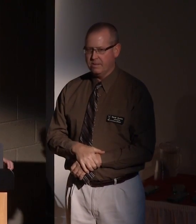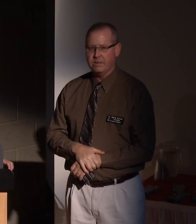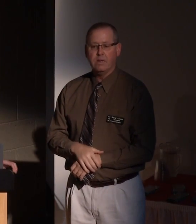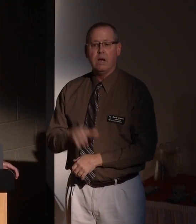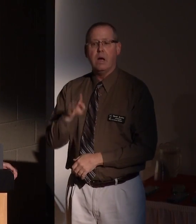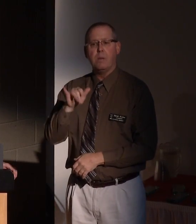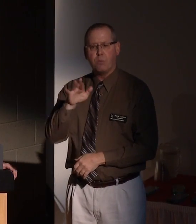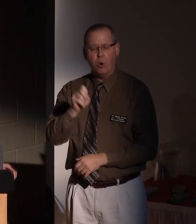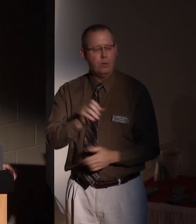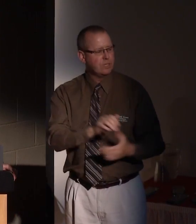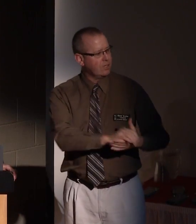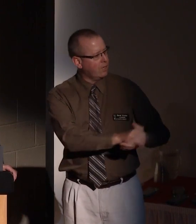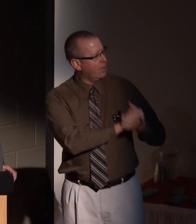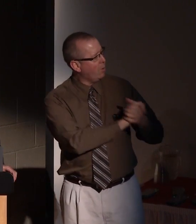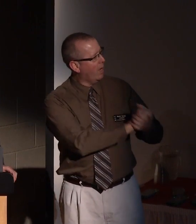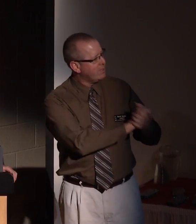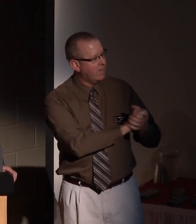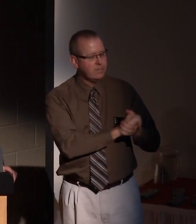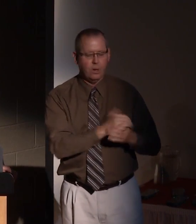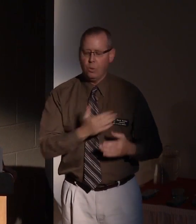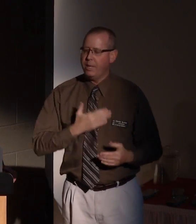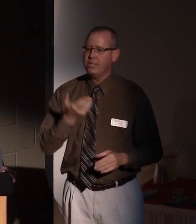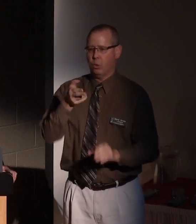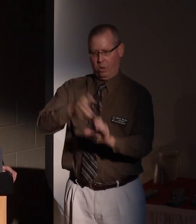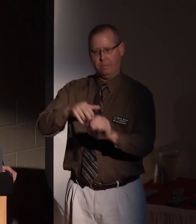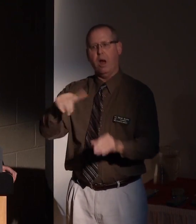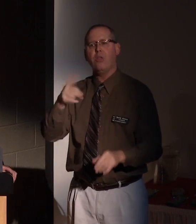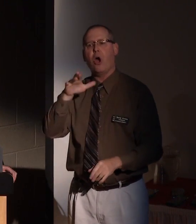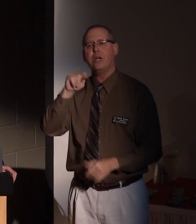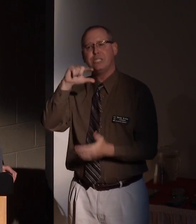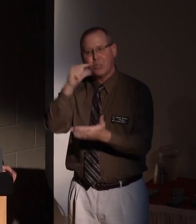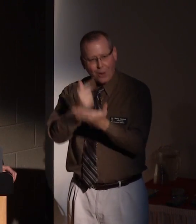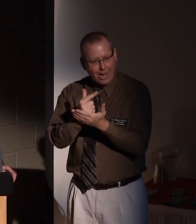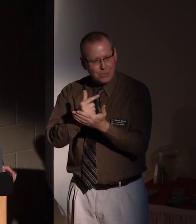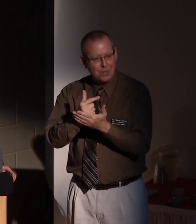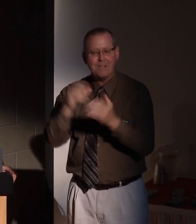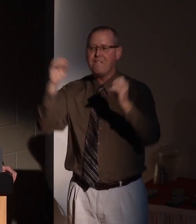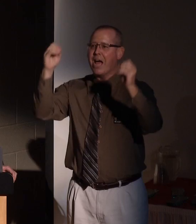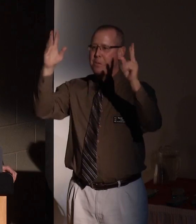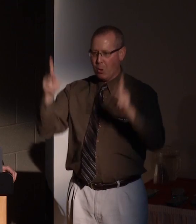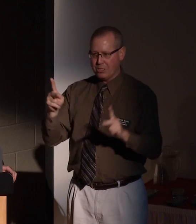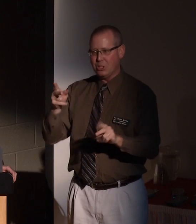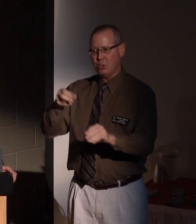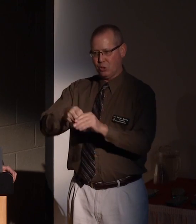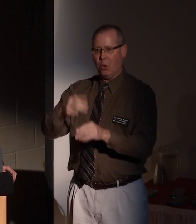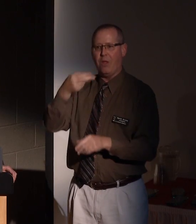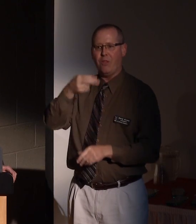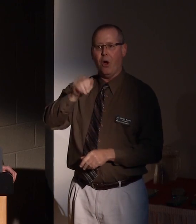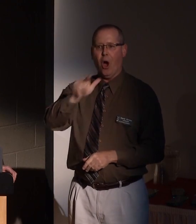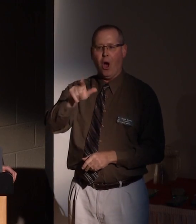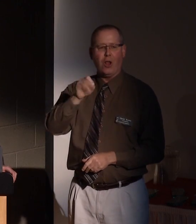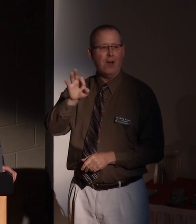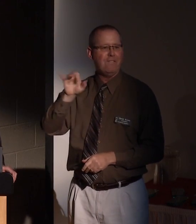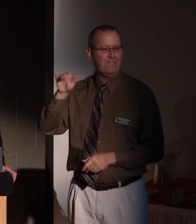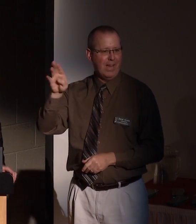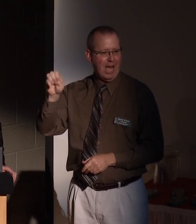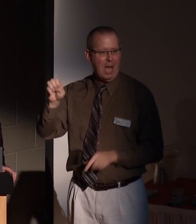Bruce, congratulations. We're pleased to welcome another RIT graduate and faculty member to our Hall of Fame.